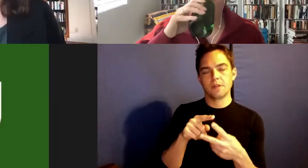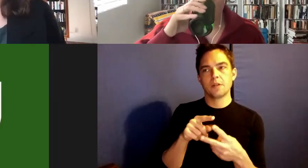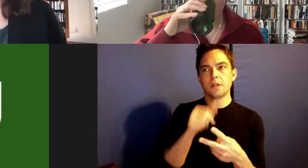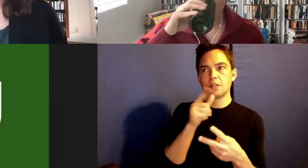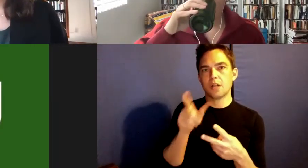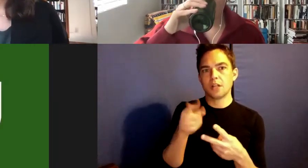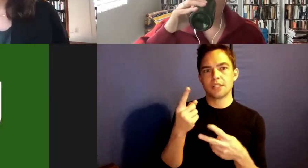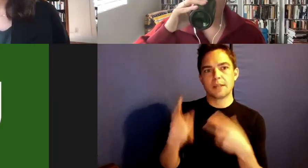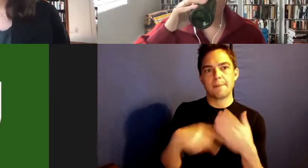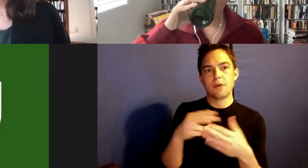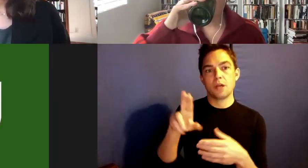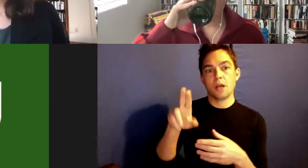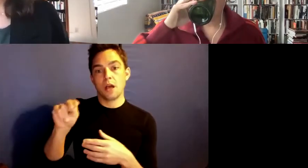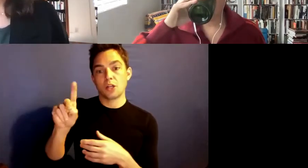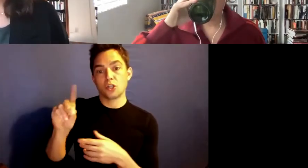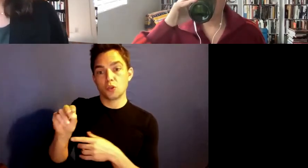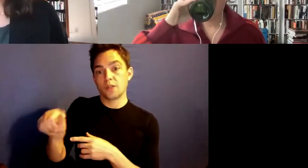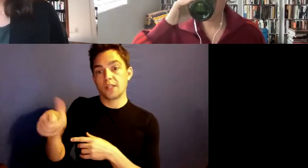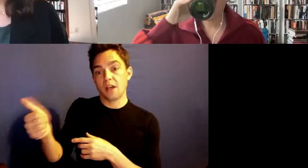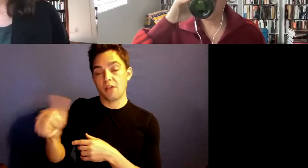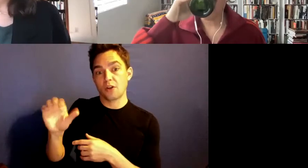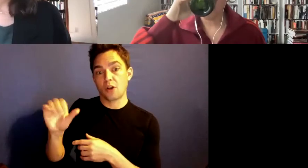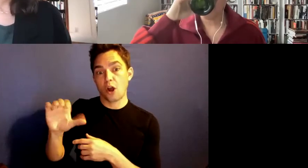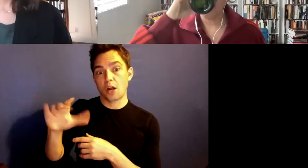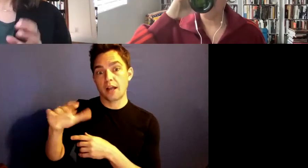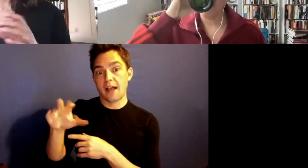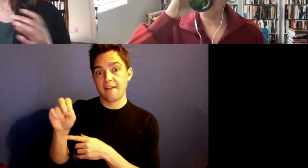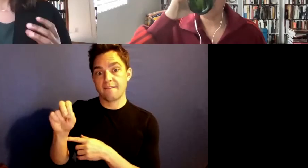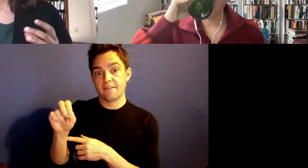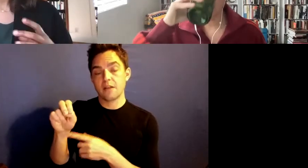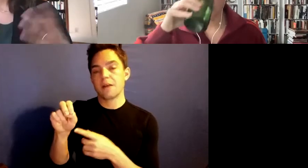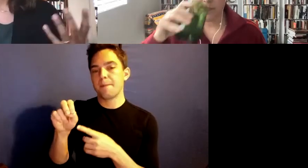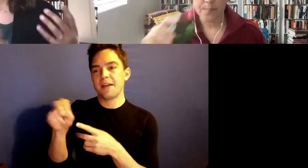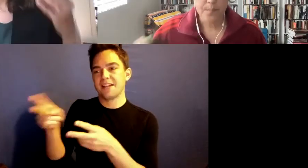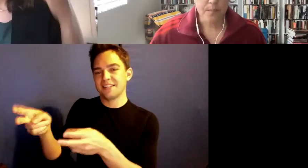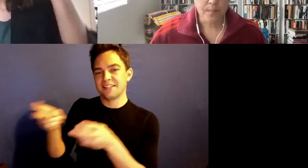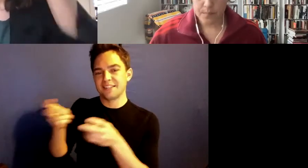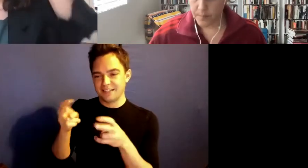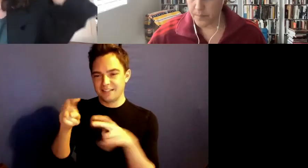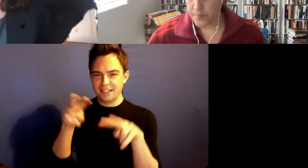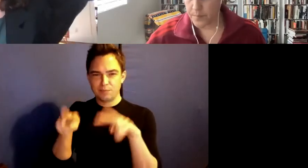other archive, but really exploring it and figuring it out, and this is what I learned